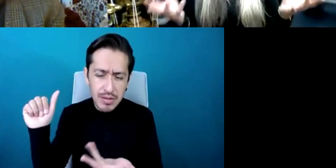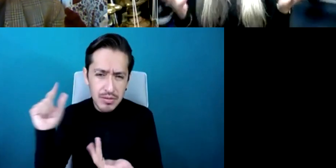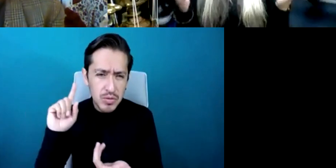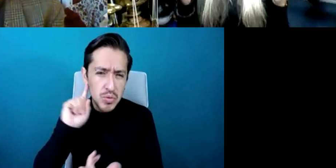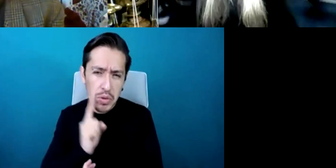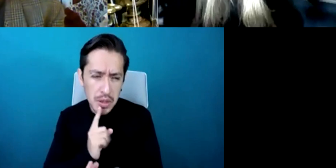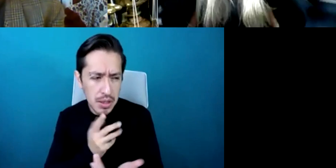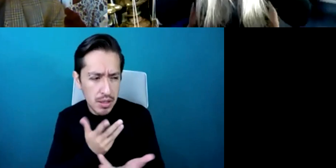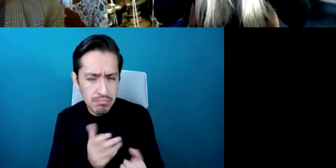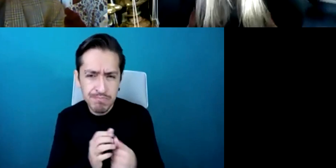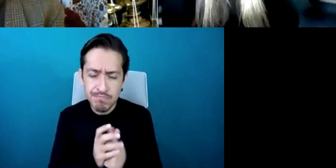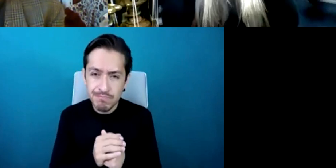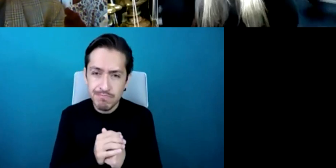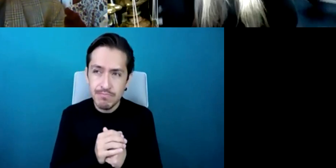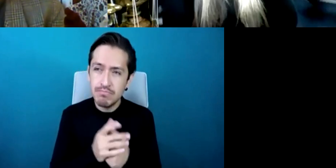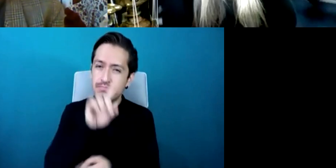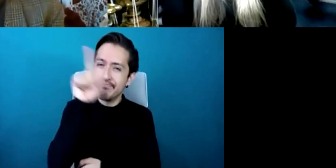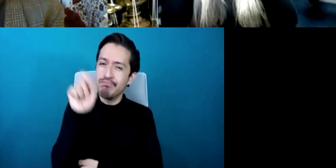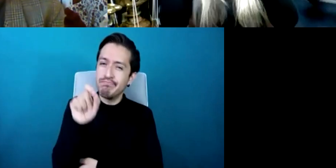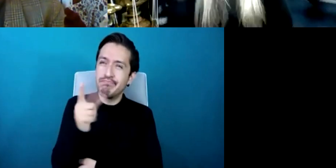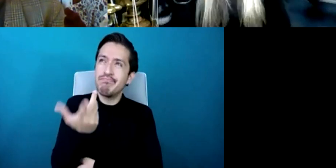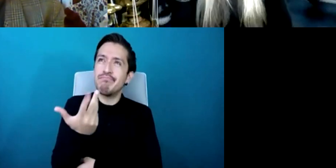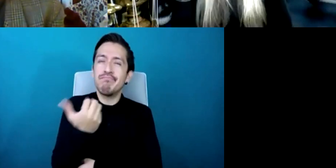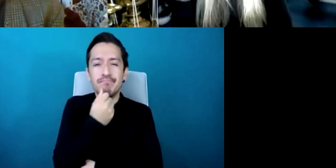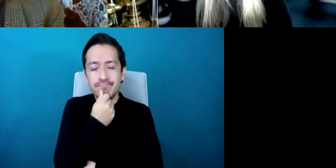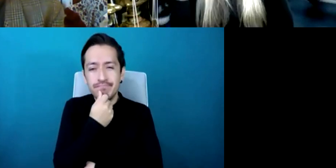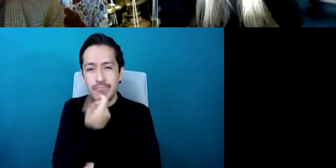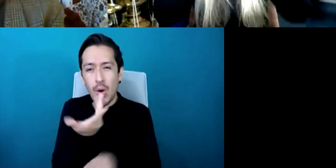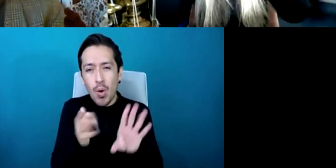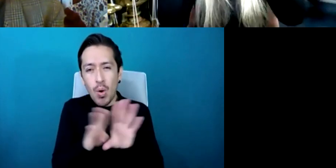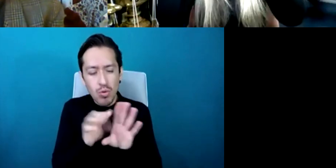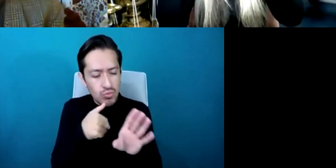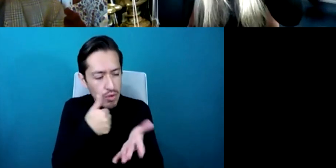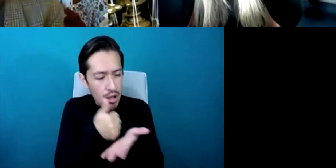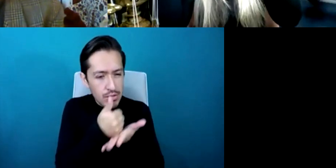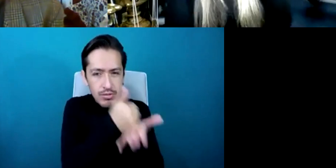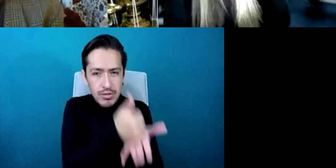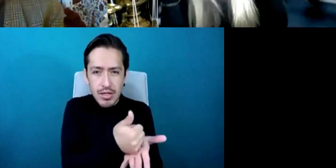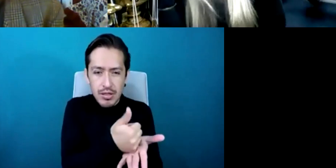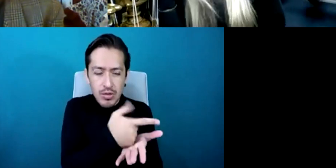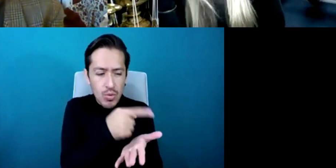because his whole landscape of a musician was that well I think it needs to be heard through the